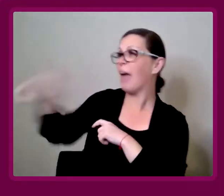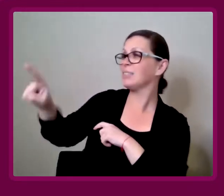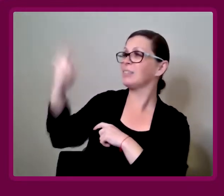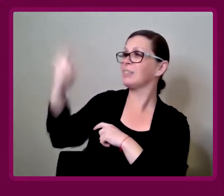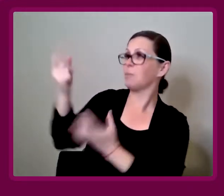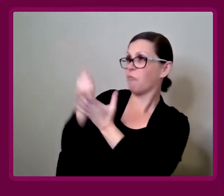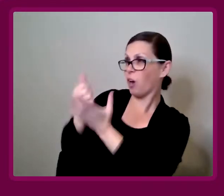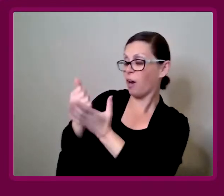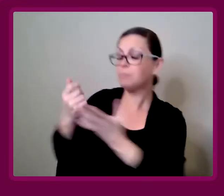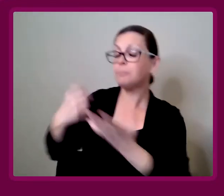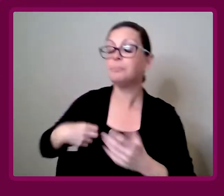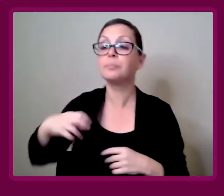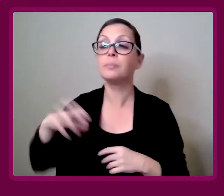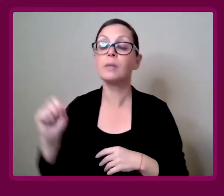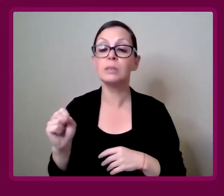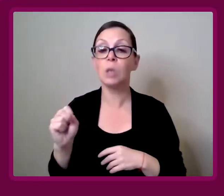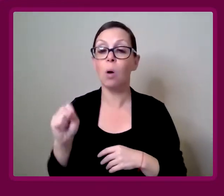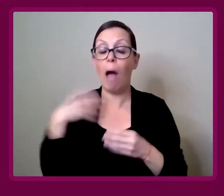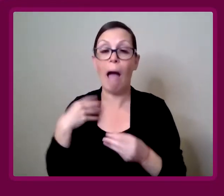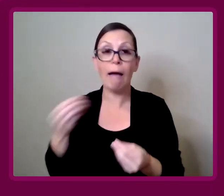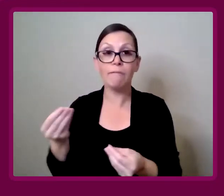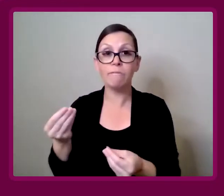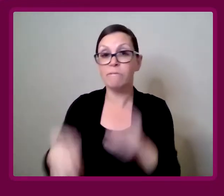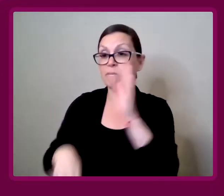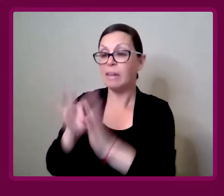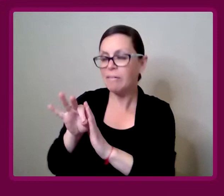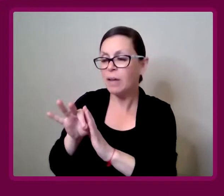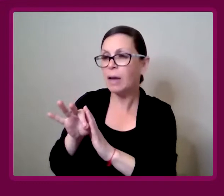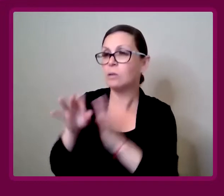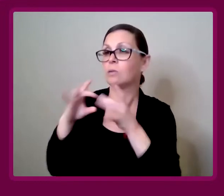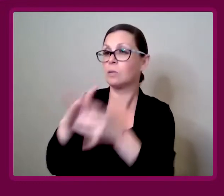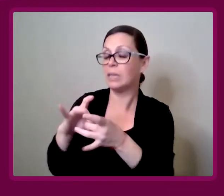Amy Francis-Smith: Some of the things I've found in my discussions